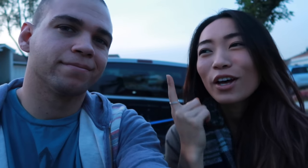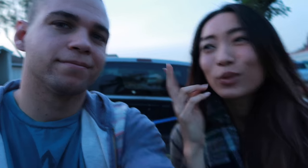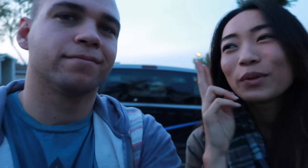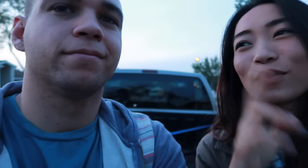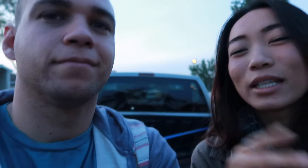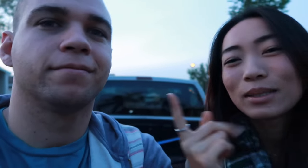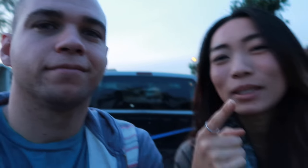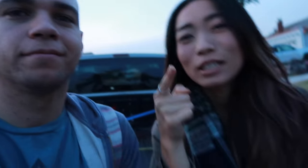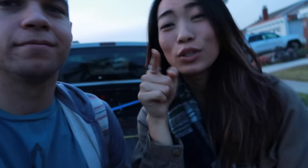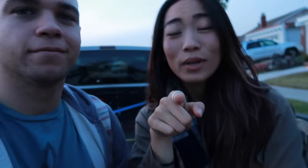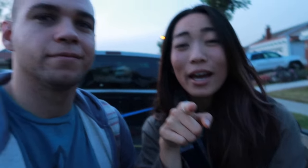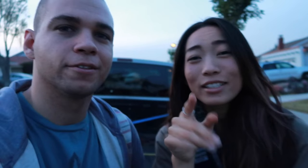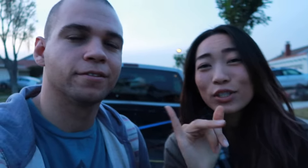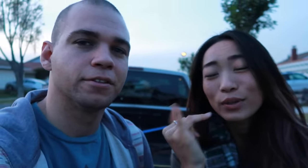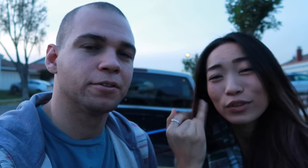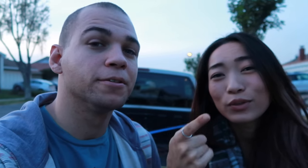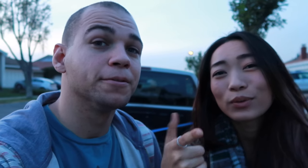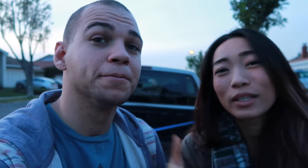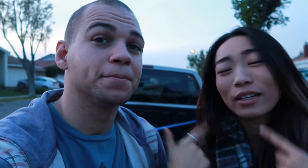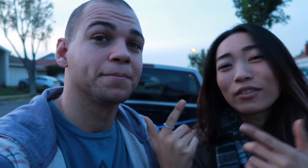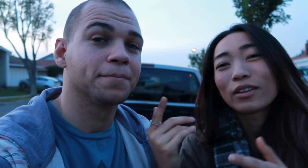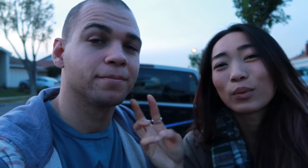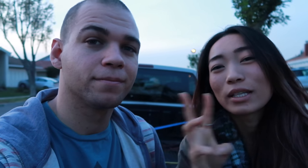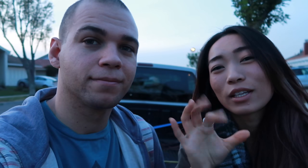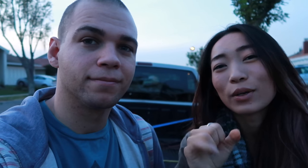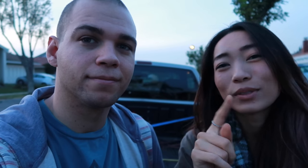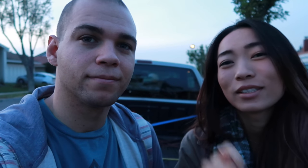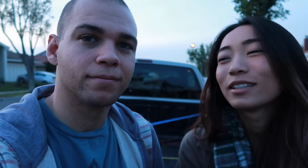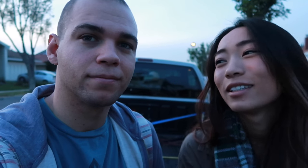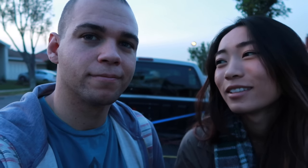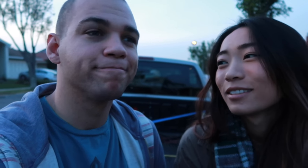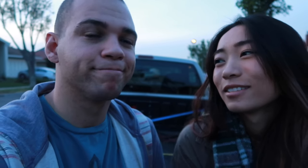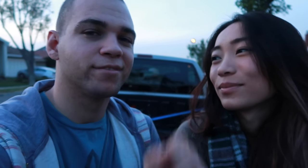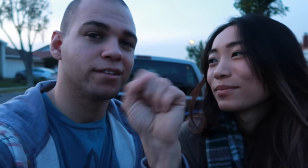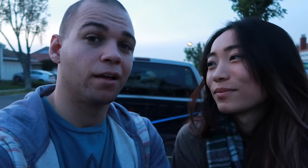thought it would be fun to meet you guys who if you live on the west coast